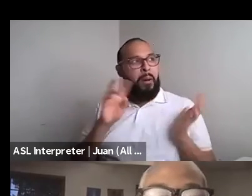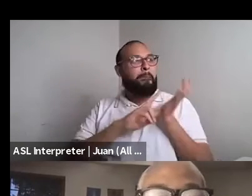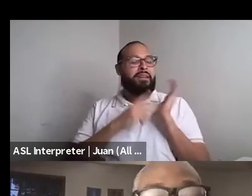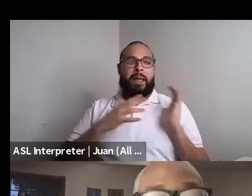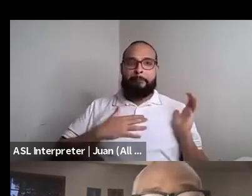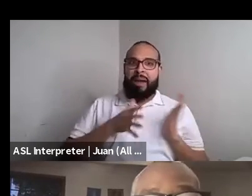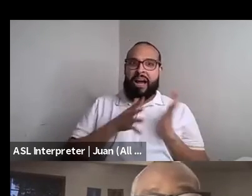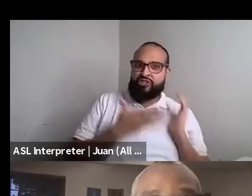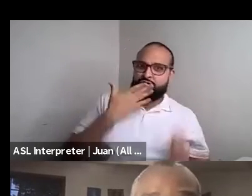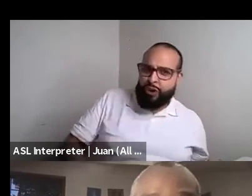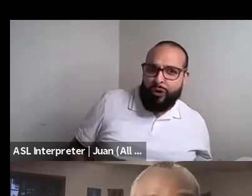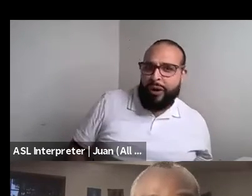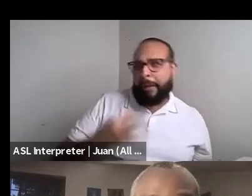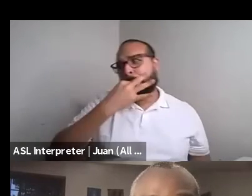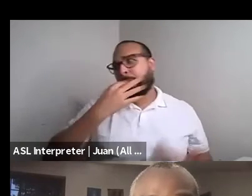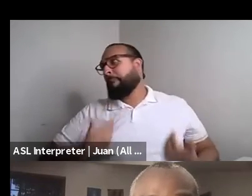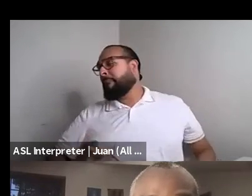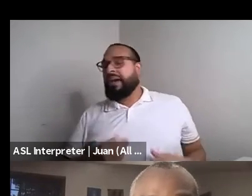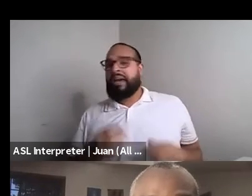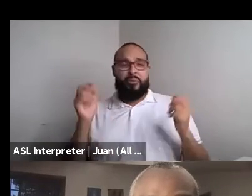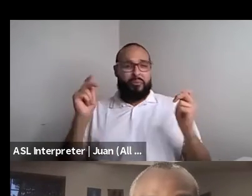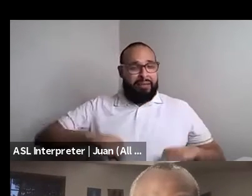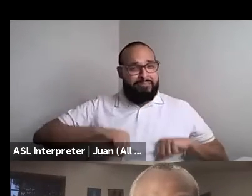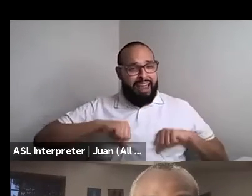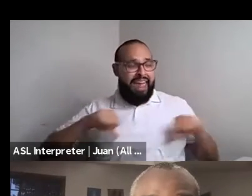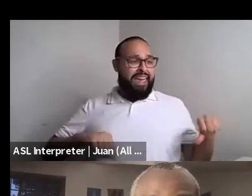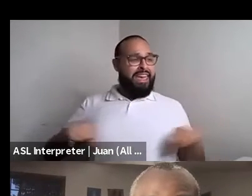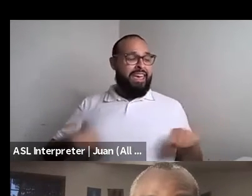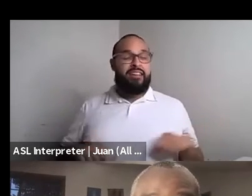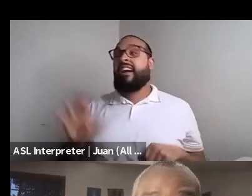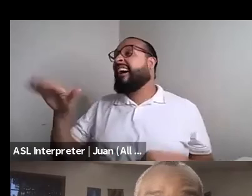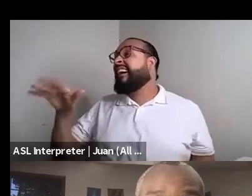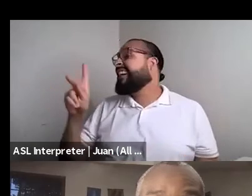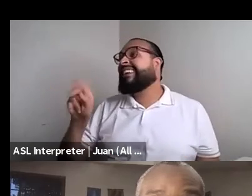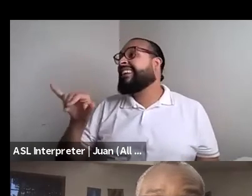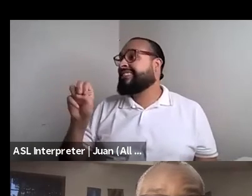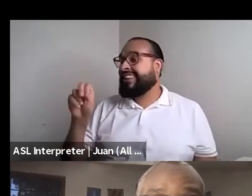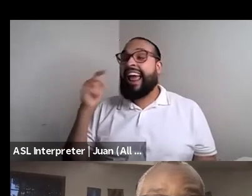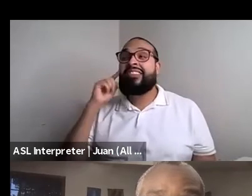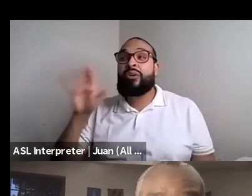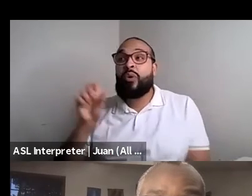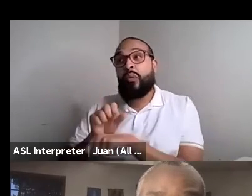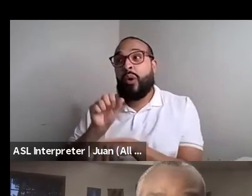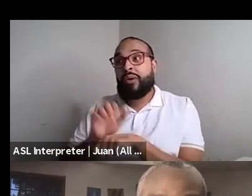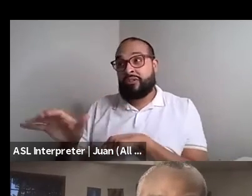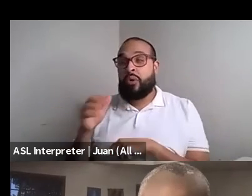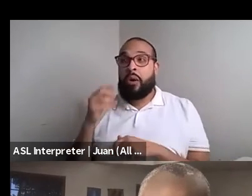Kenyon Farrow (he/him/his): You know, Kenyon Farrow (he/him/his): What it is, yeah. Brontez Purnell: Kenyan I think then me your memoir should be i e black nationalism.